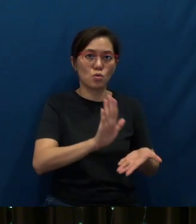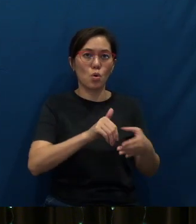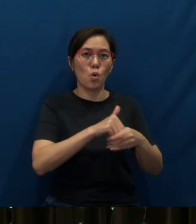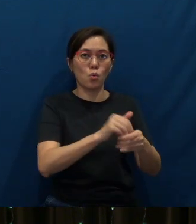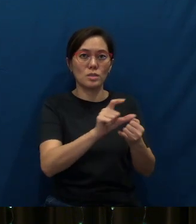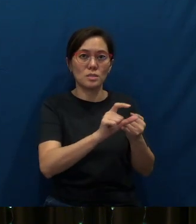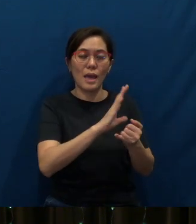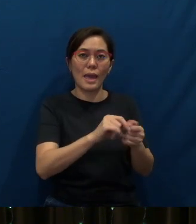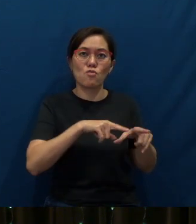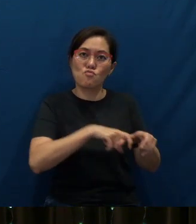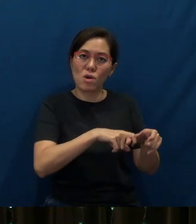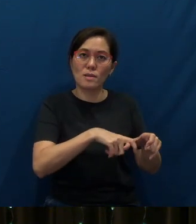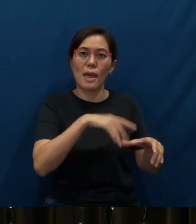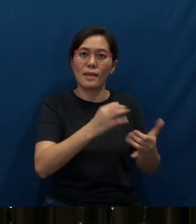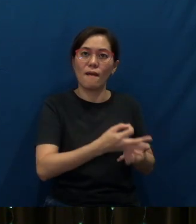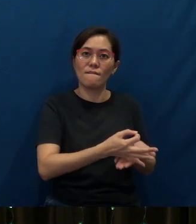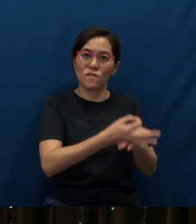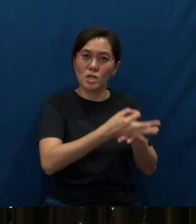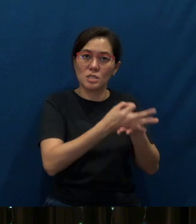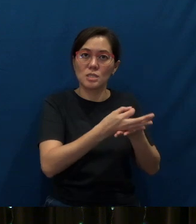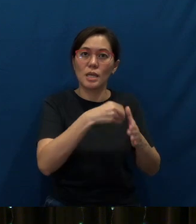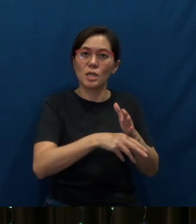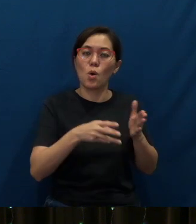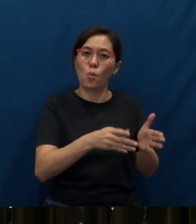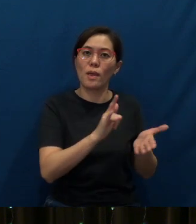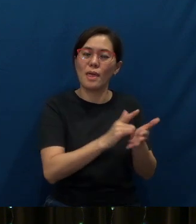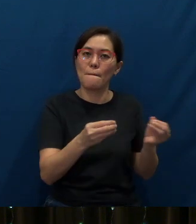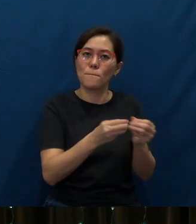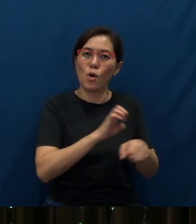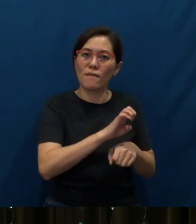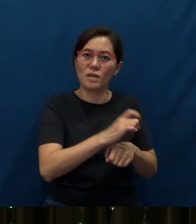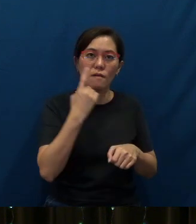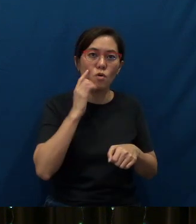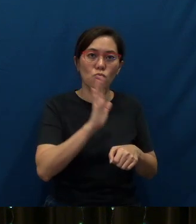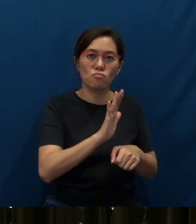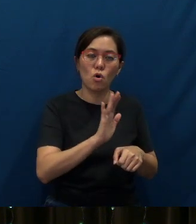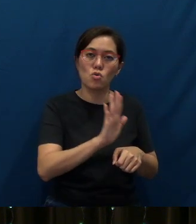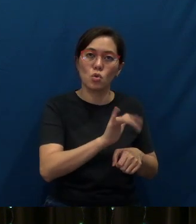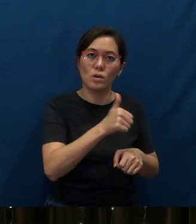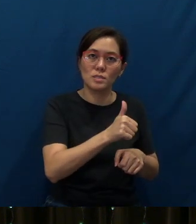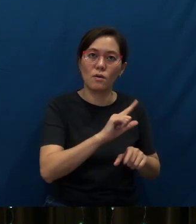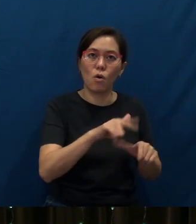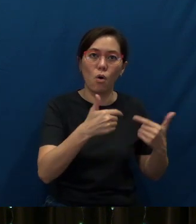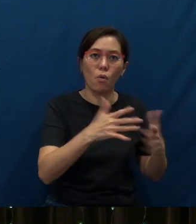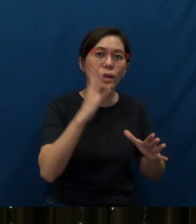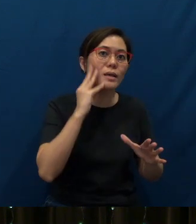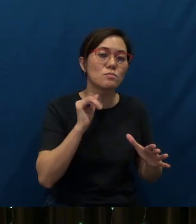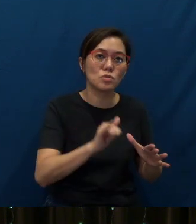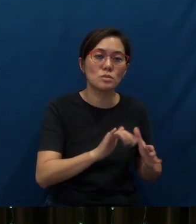and run it and facilitate it in a way that will be more effective, when you yourself have gone through it, alright?